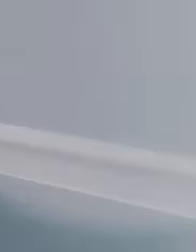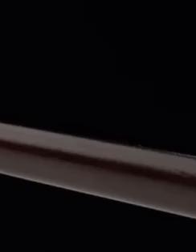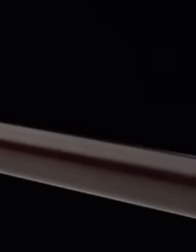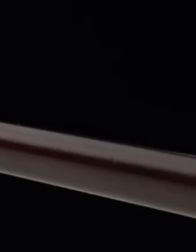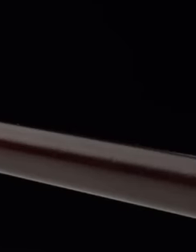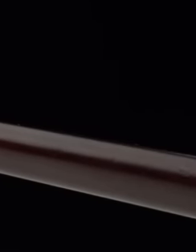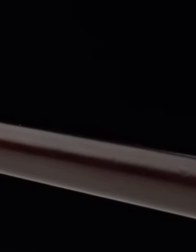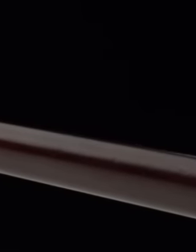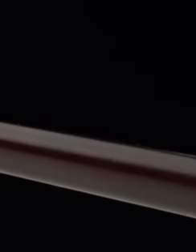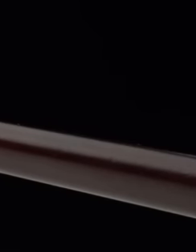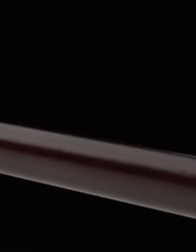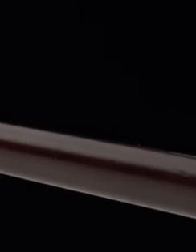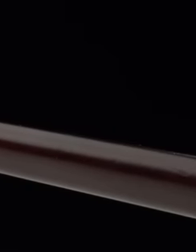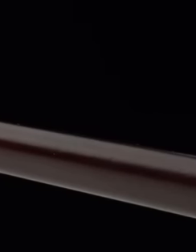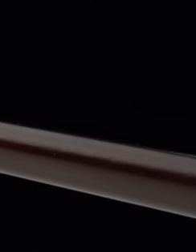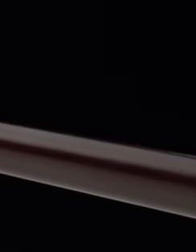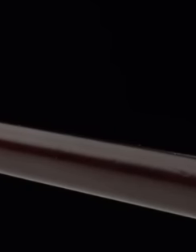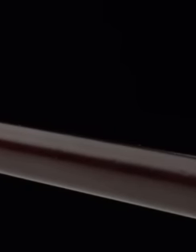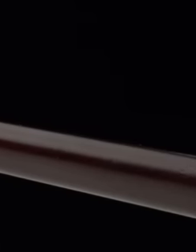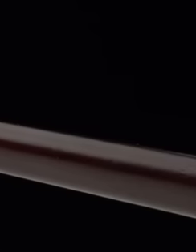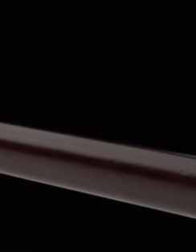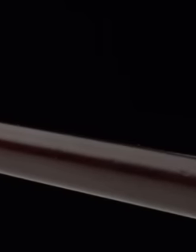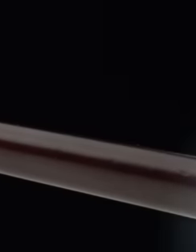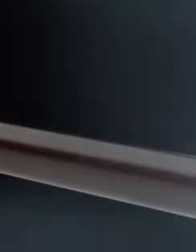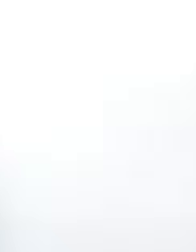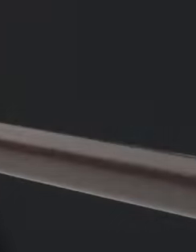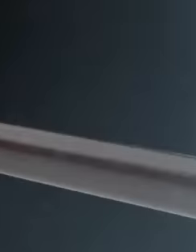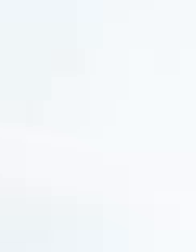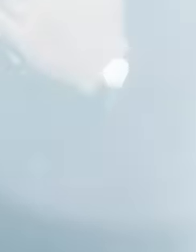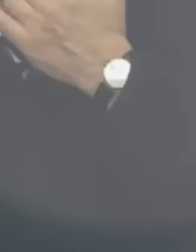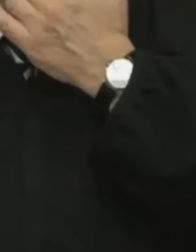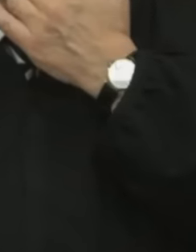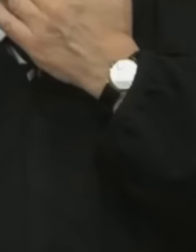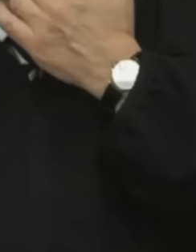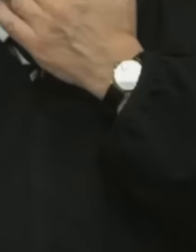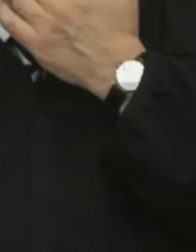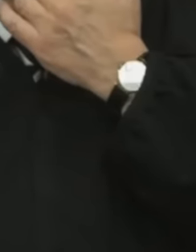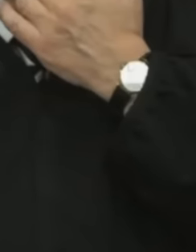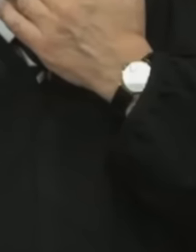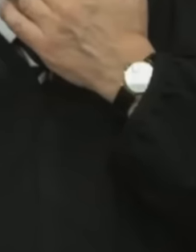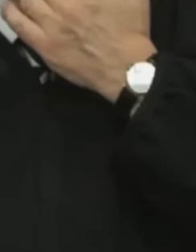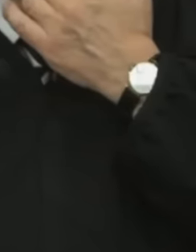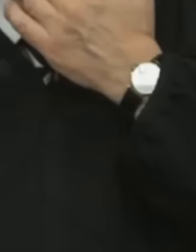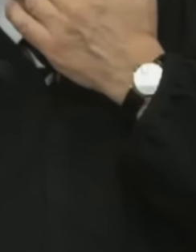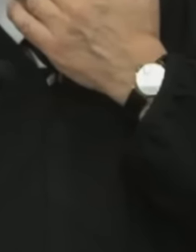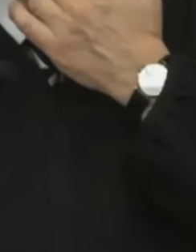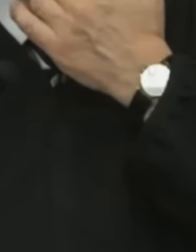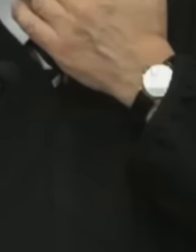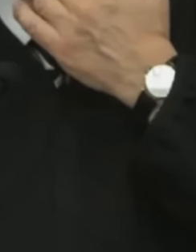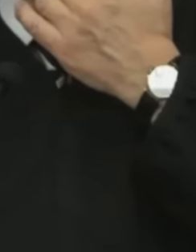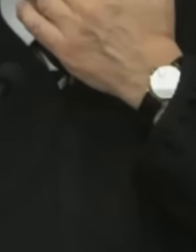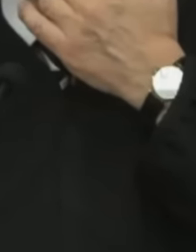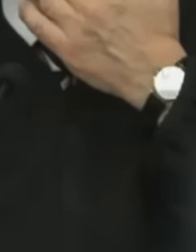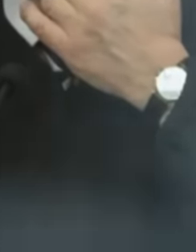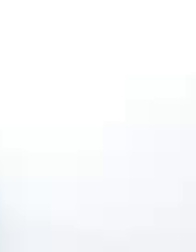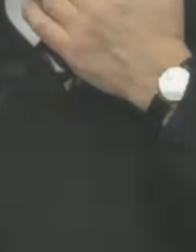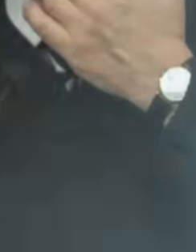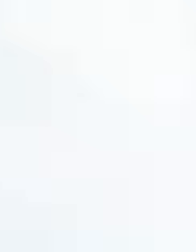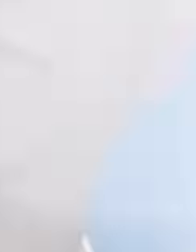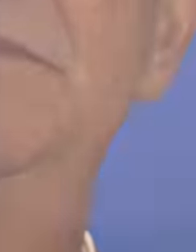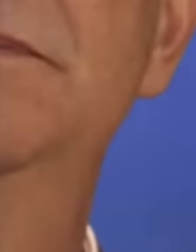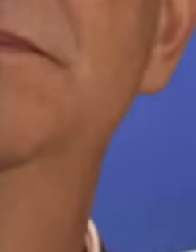did justice to the Mexican people, it is only at the service of a few But this has come to an